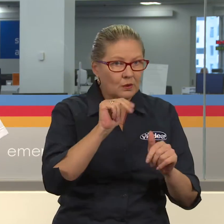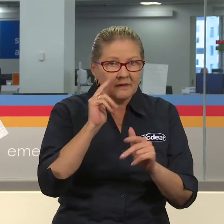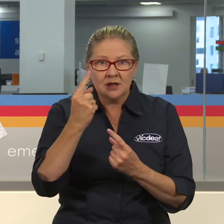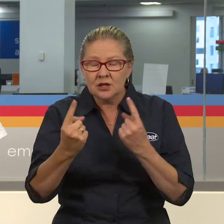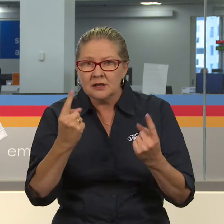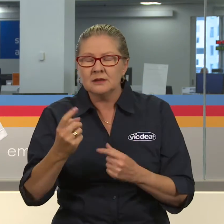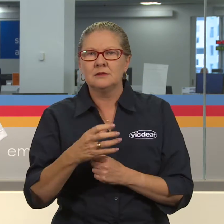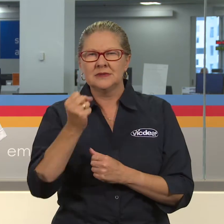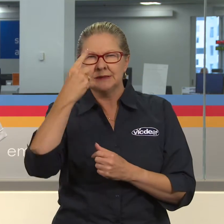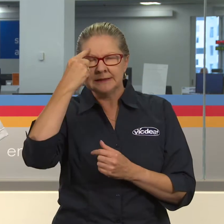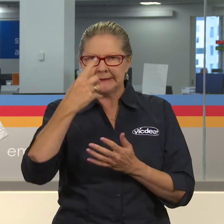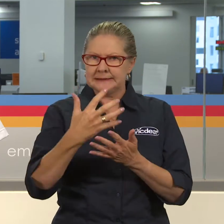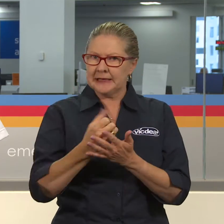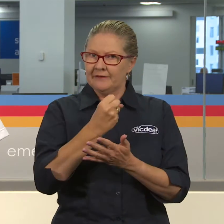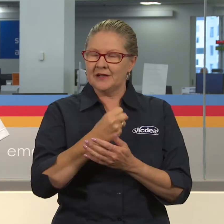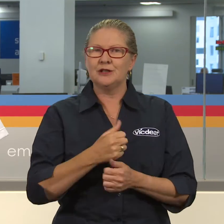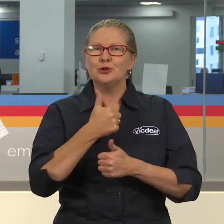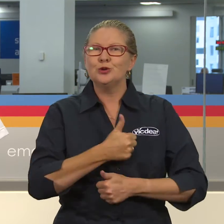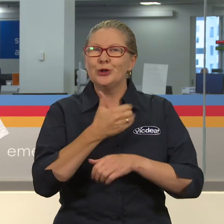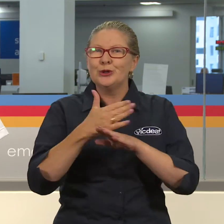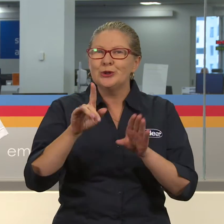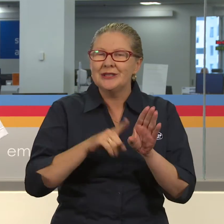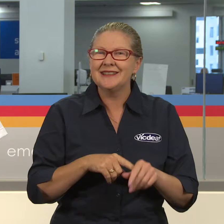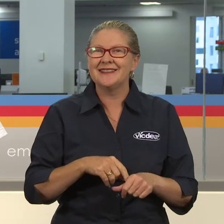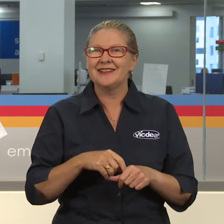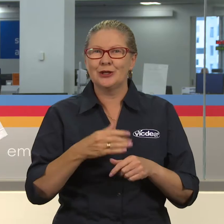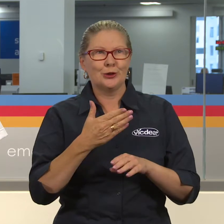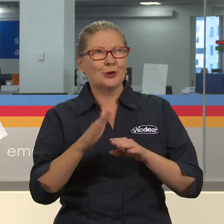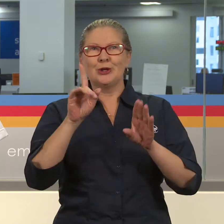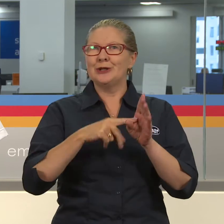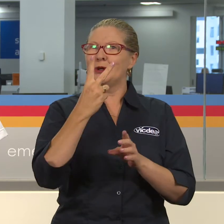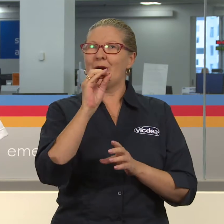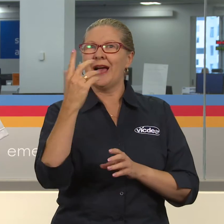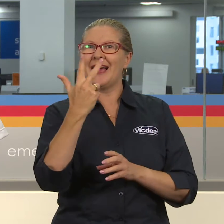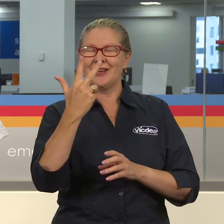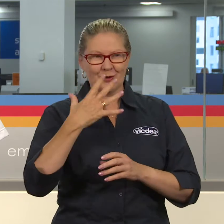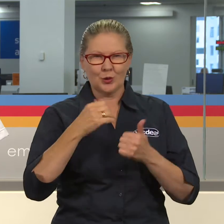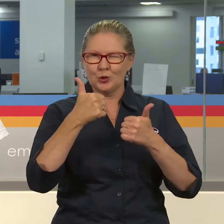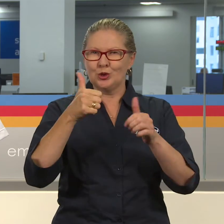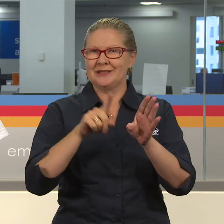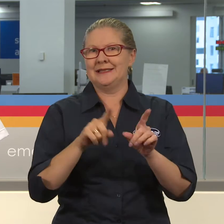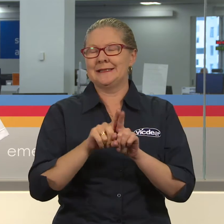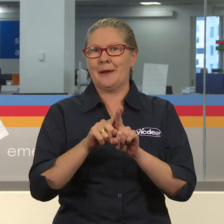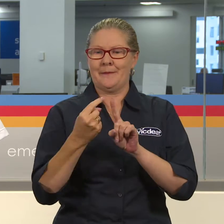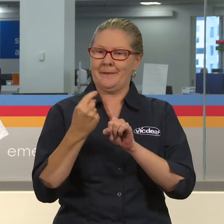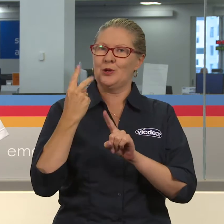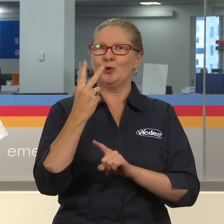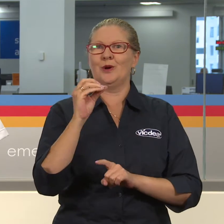It’s about enjoying the New Year, and welcoming 2018 to be a great year like 2017 has been for all of us.